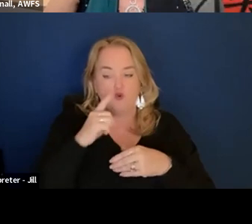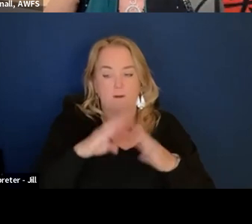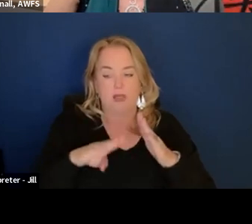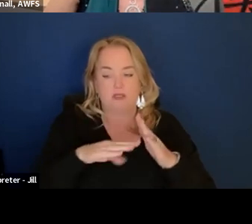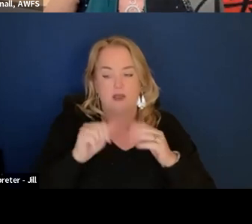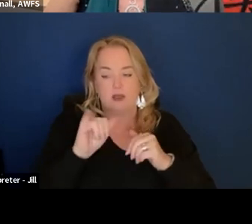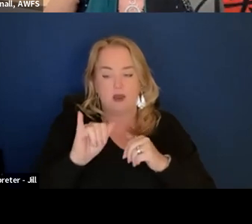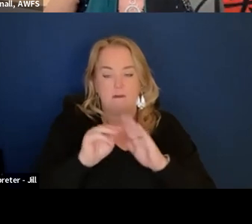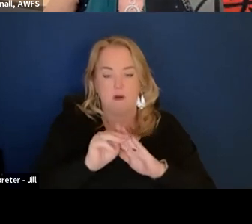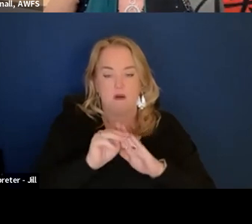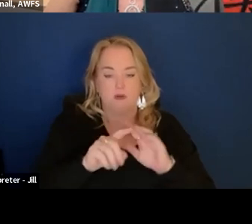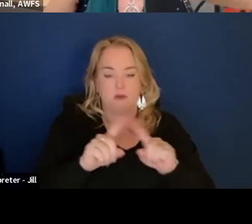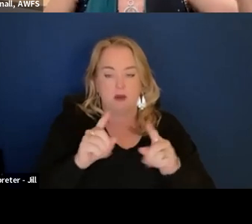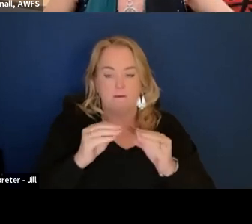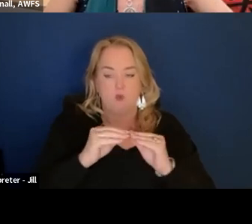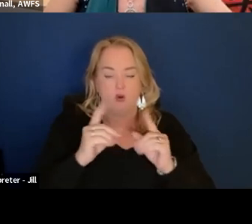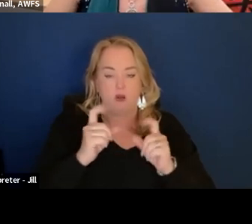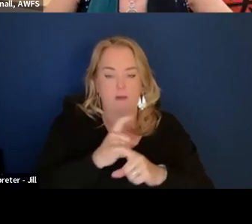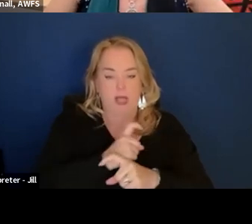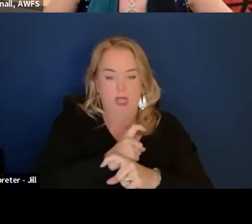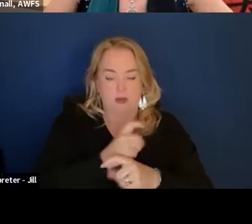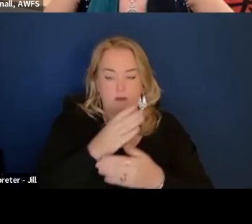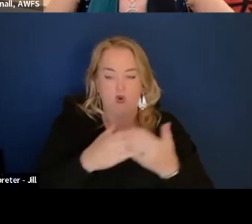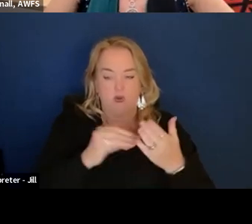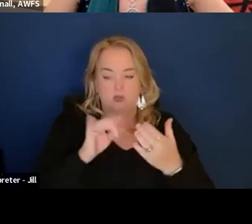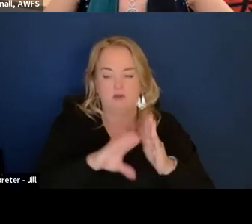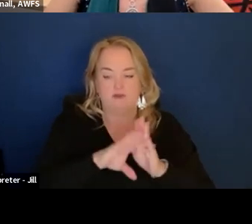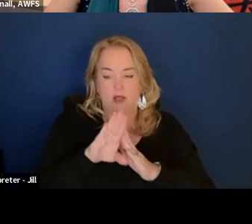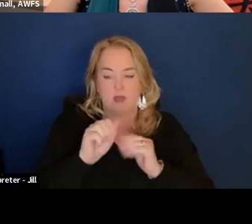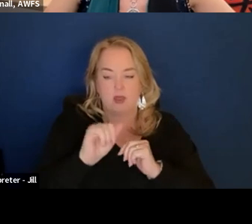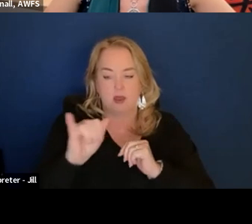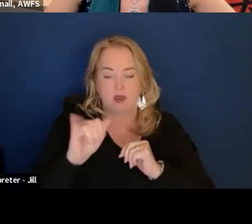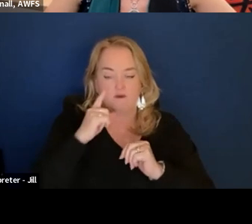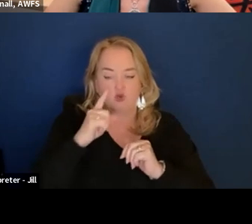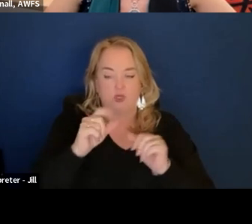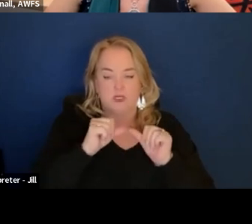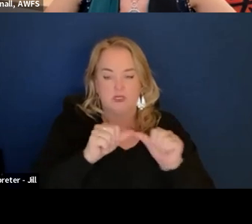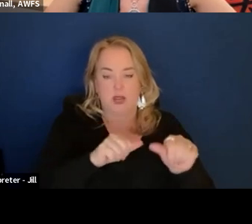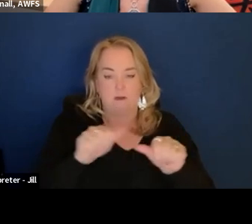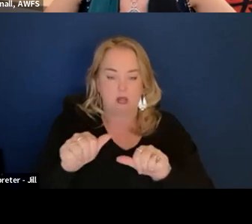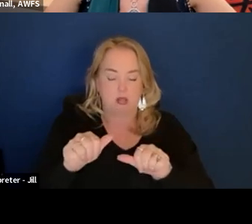but some things like the basic AI models for sustainable procurement, data validation is able